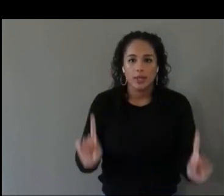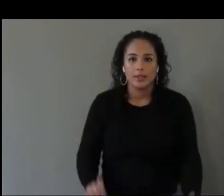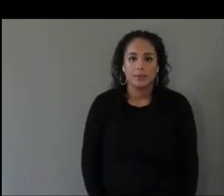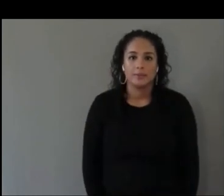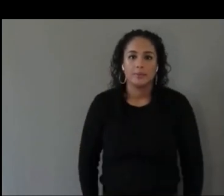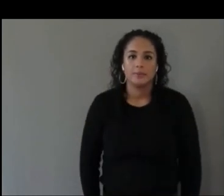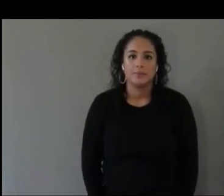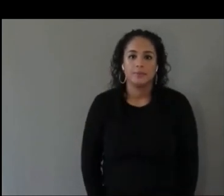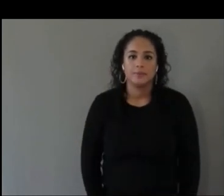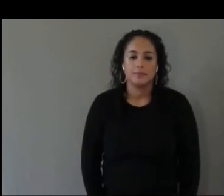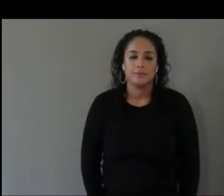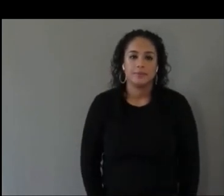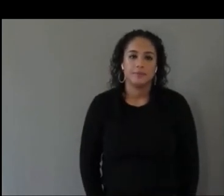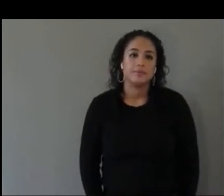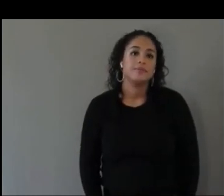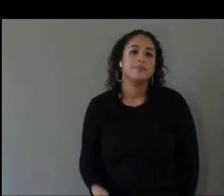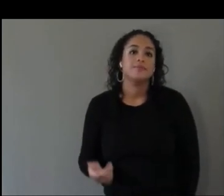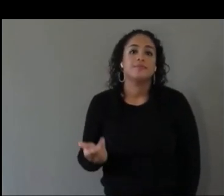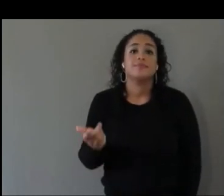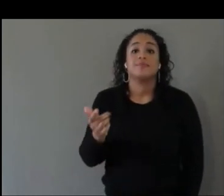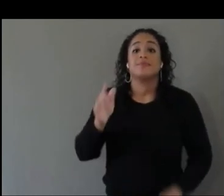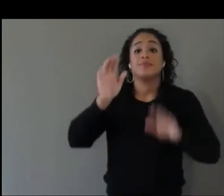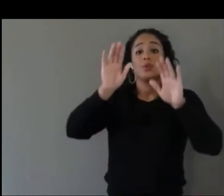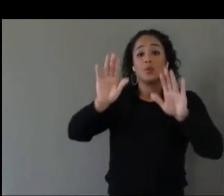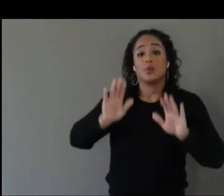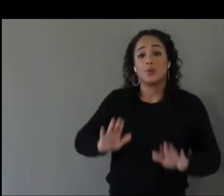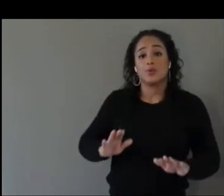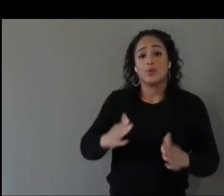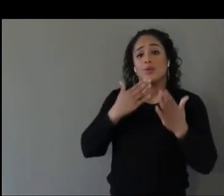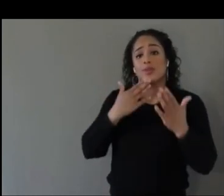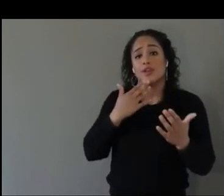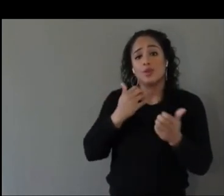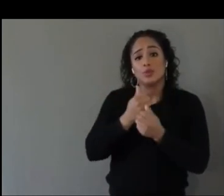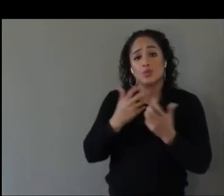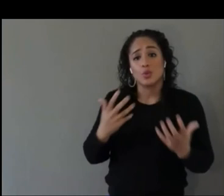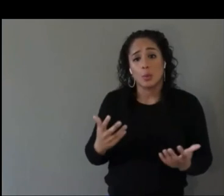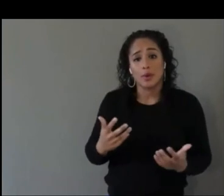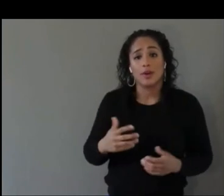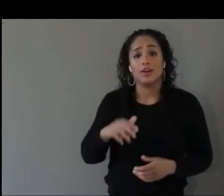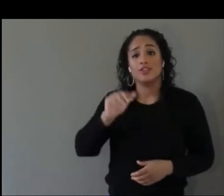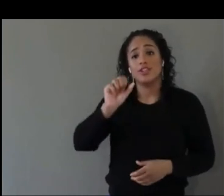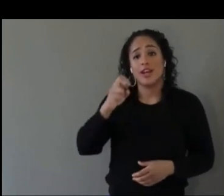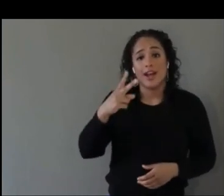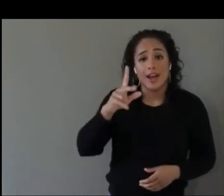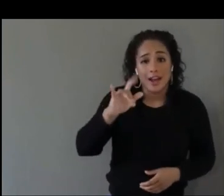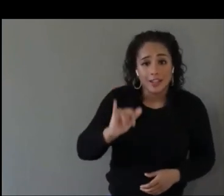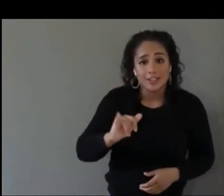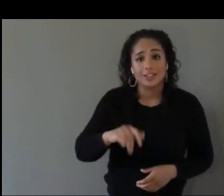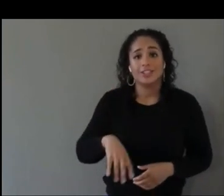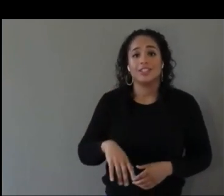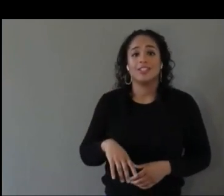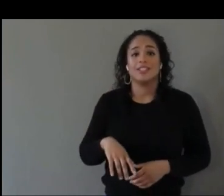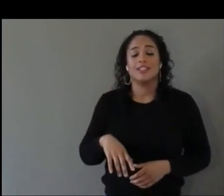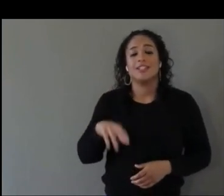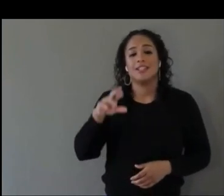Thank you so much, Ashley, Andrew and Mari and Roland and Sophia.